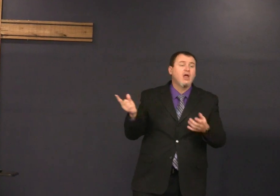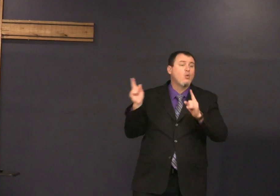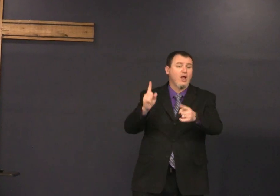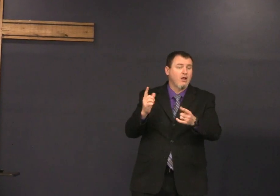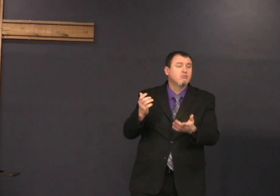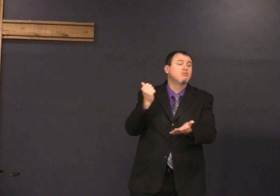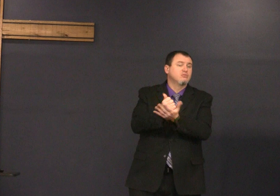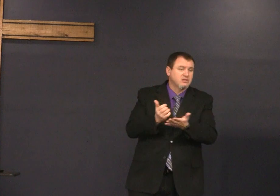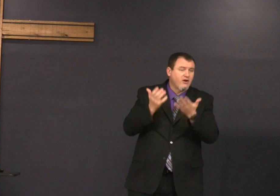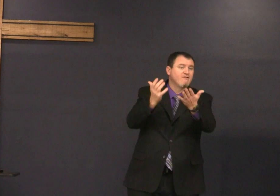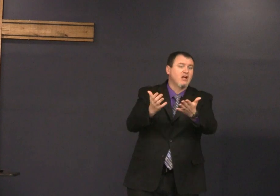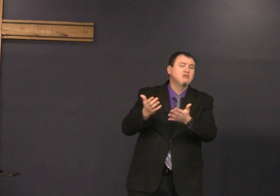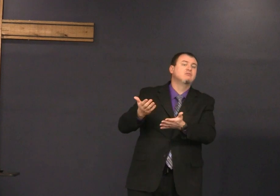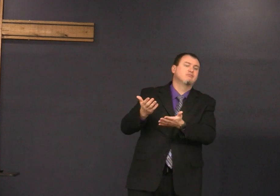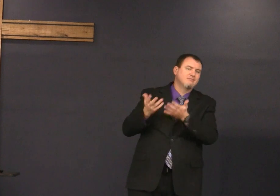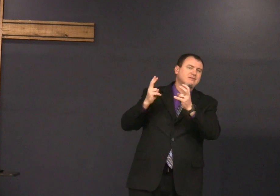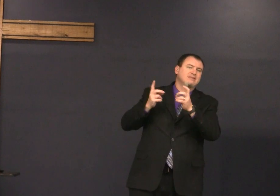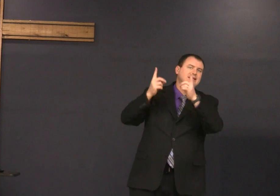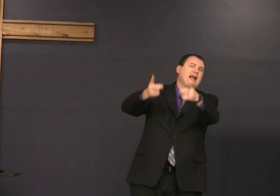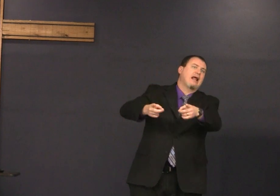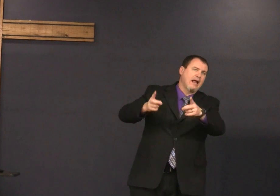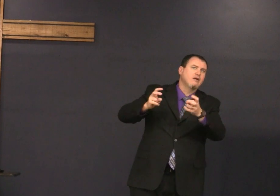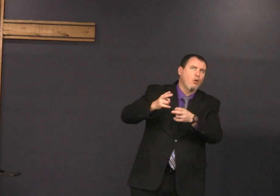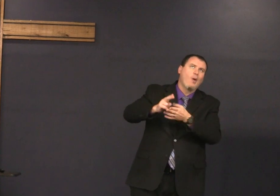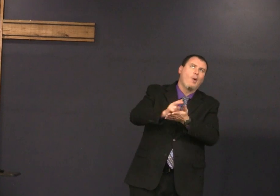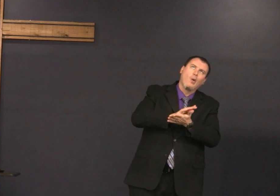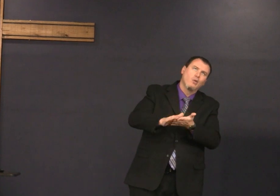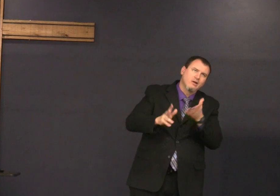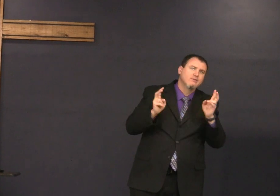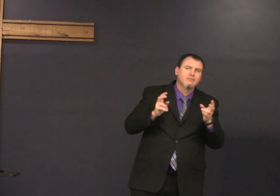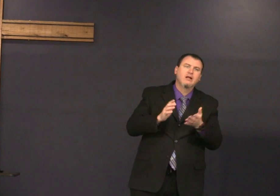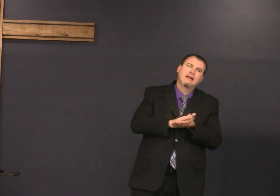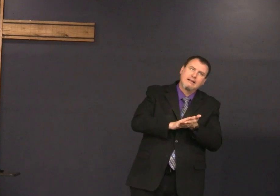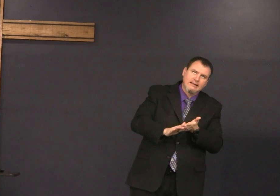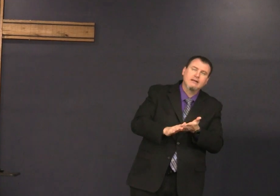as a Hannah offered Samuel and dedicated him to the Lord